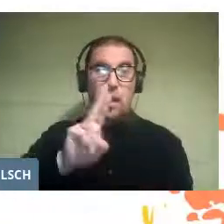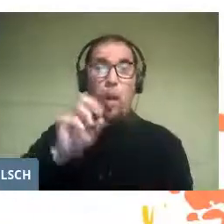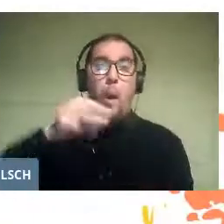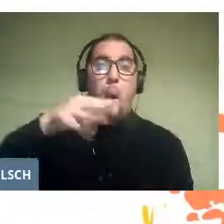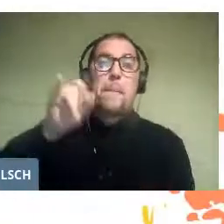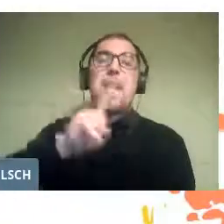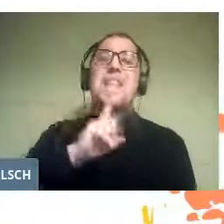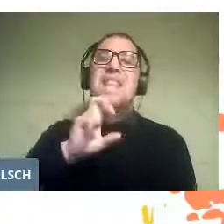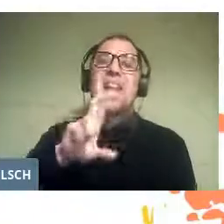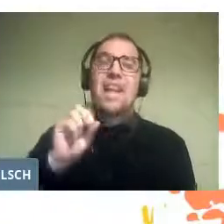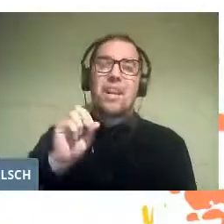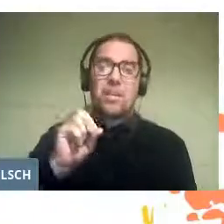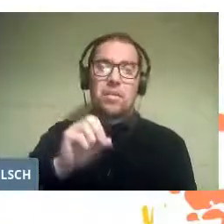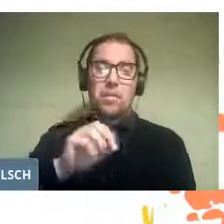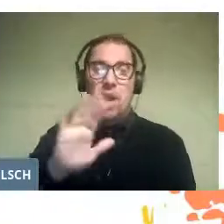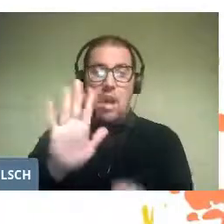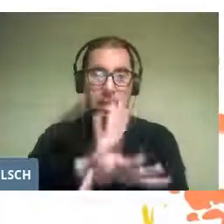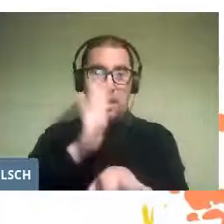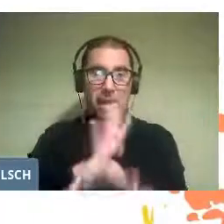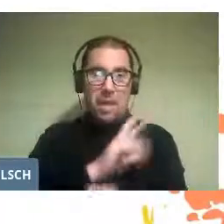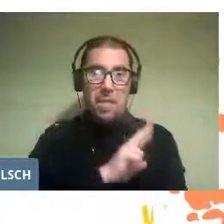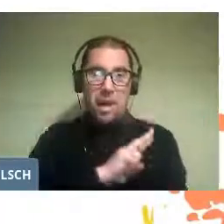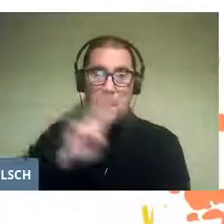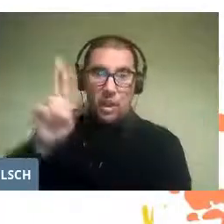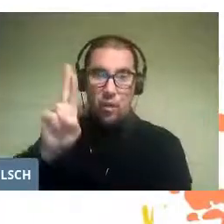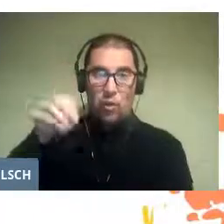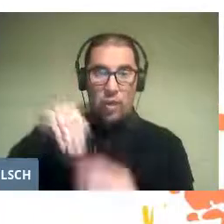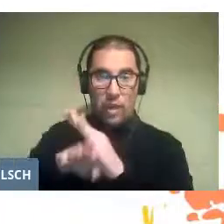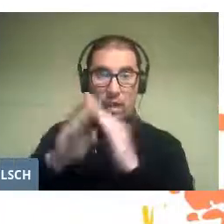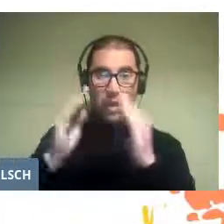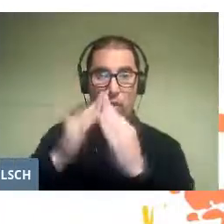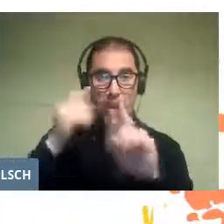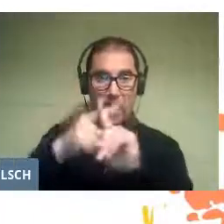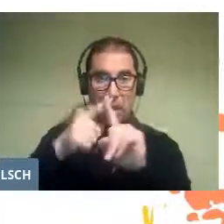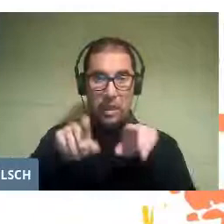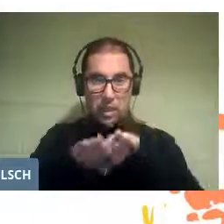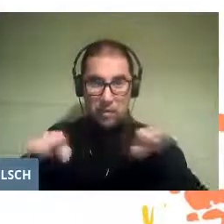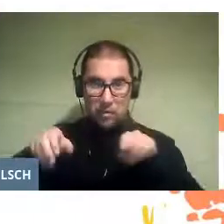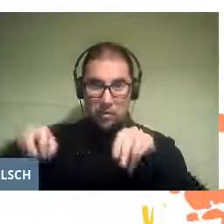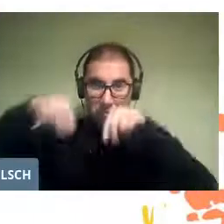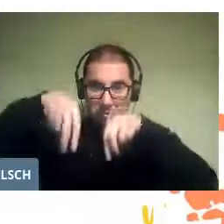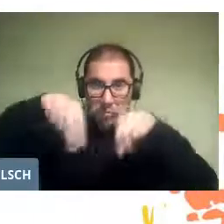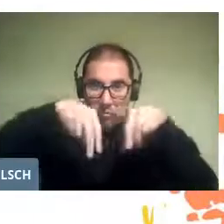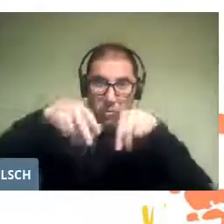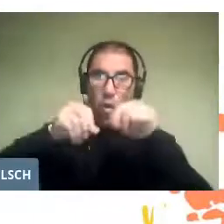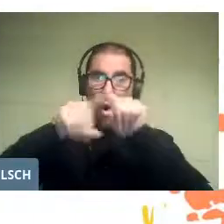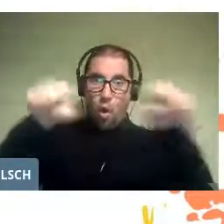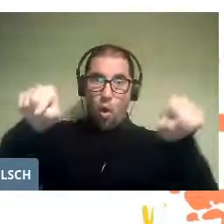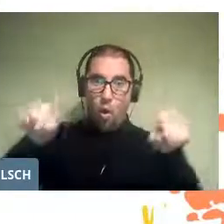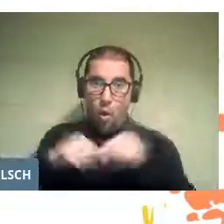represented within the churches in the atrium or in the squares that served as anteroom.